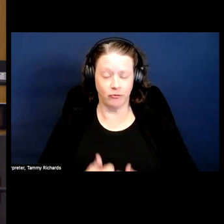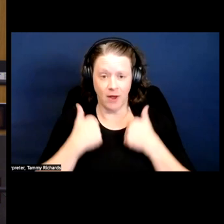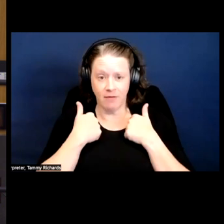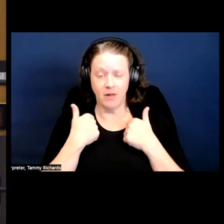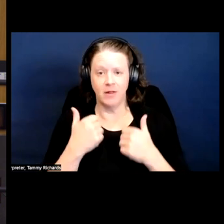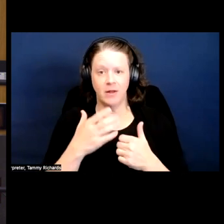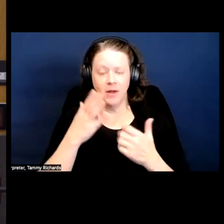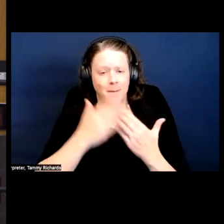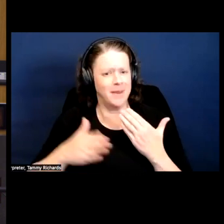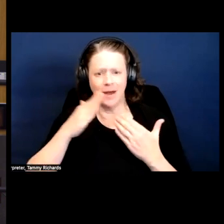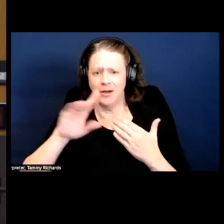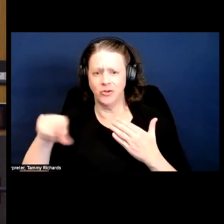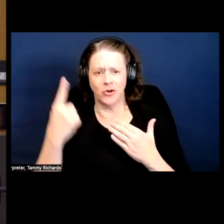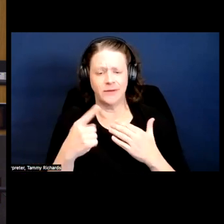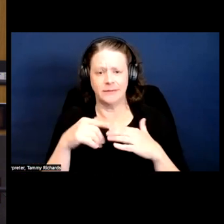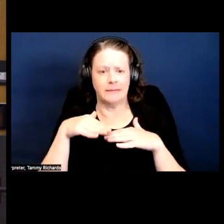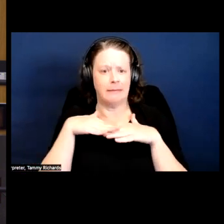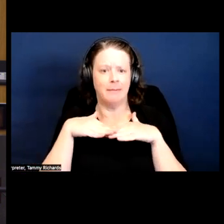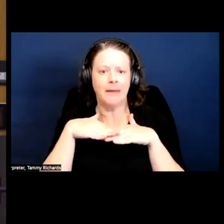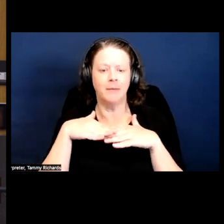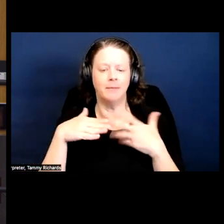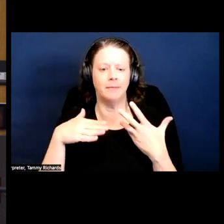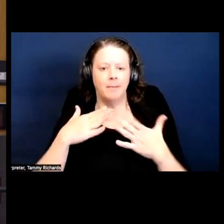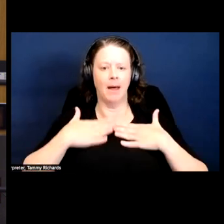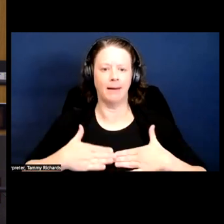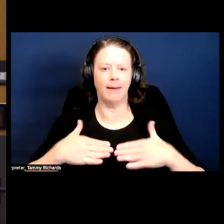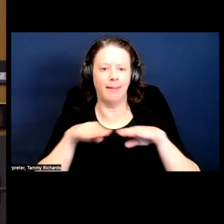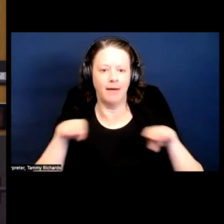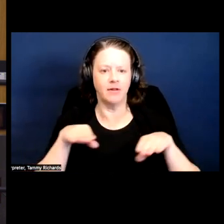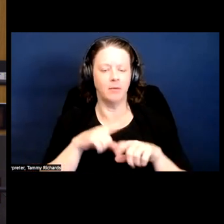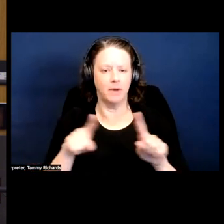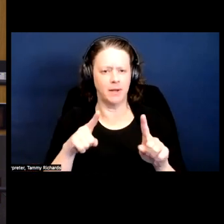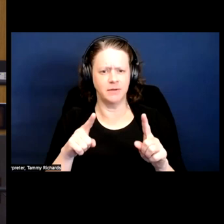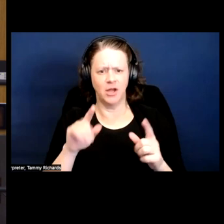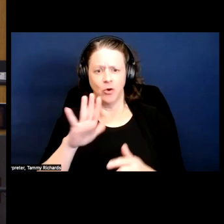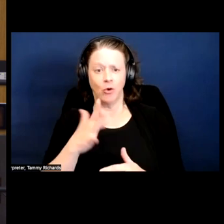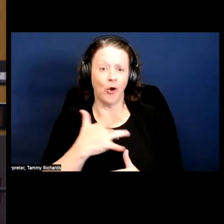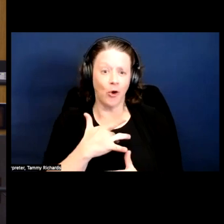And on, like, beyond just a bare minimum bodily level also in terms of, like, your heart and